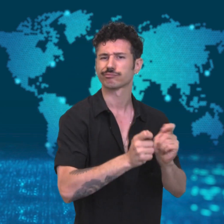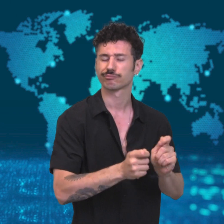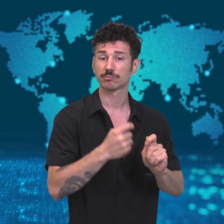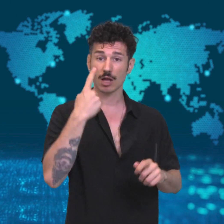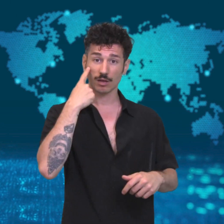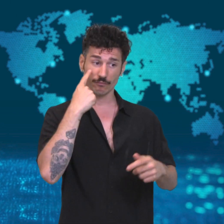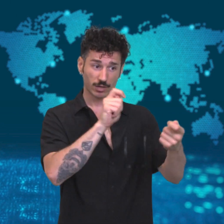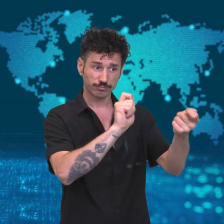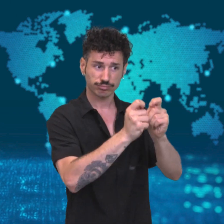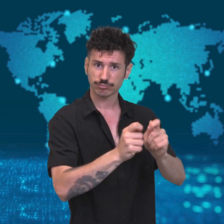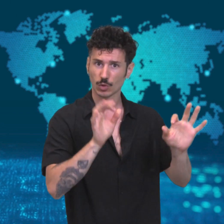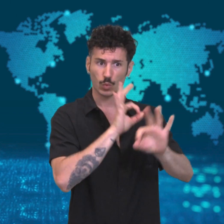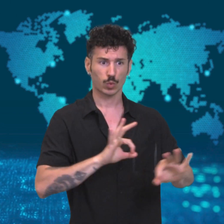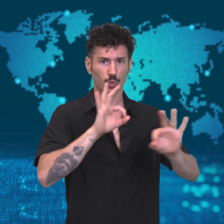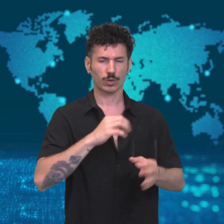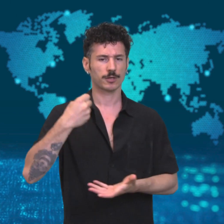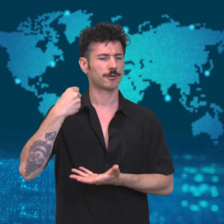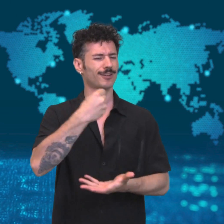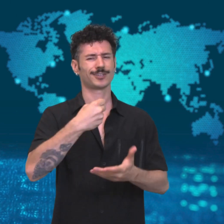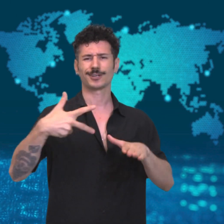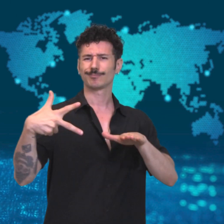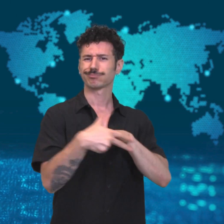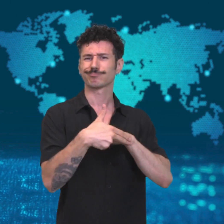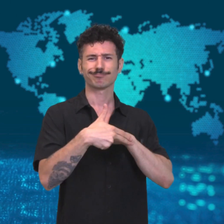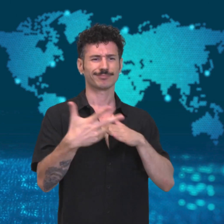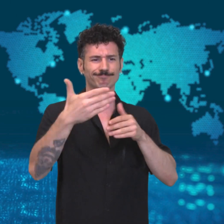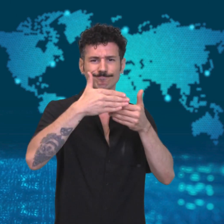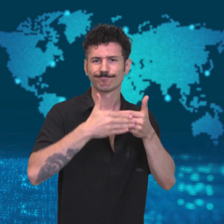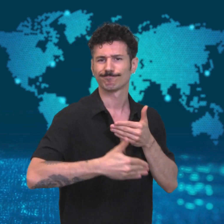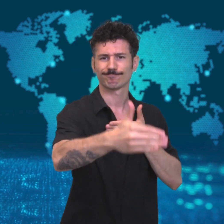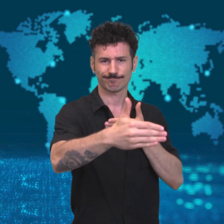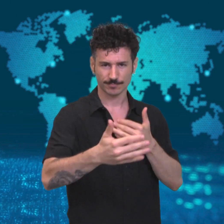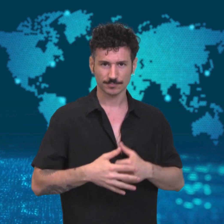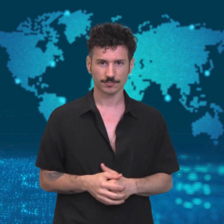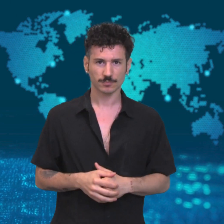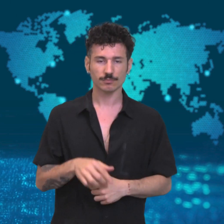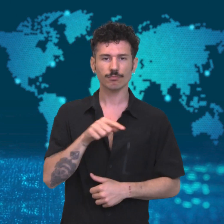the funding would be cut off permanently.